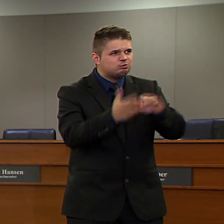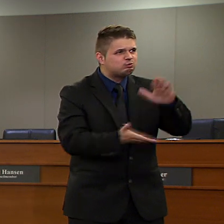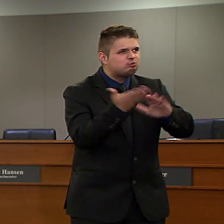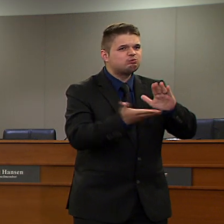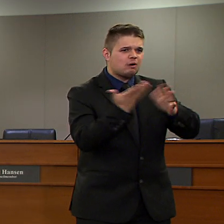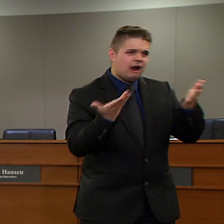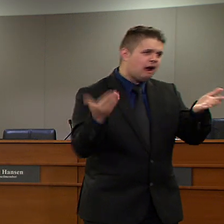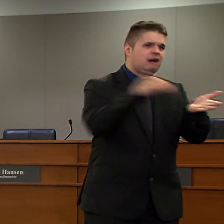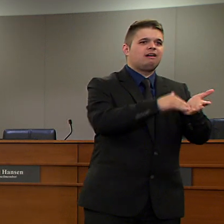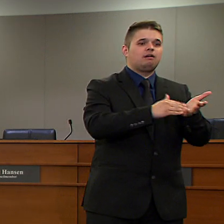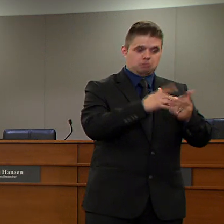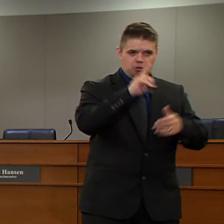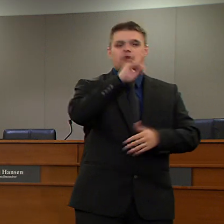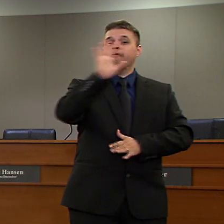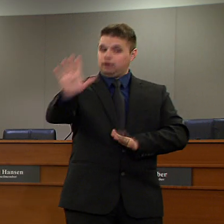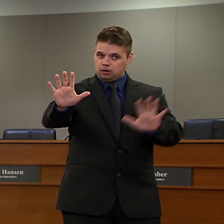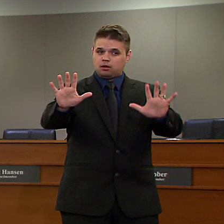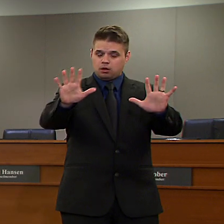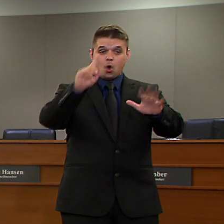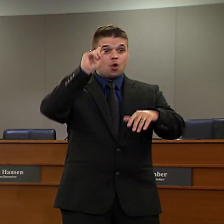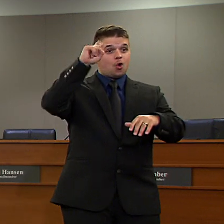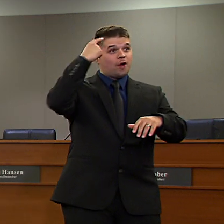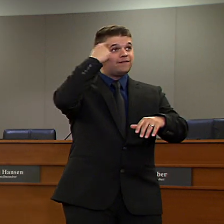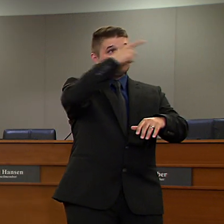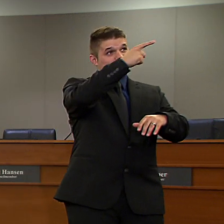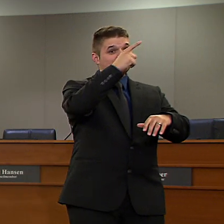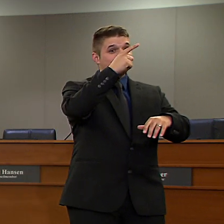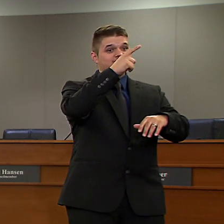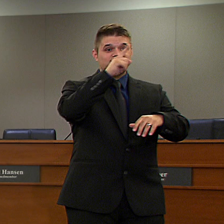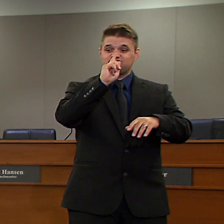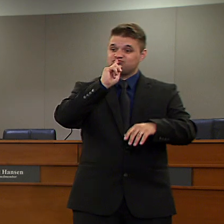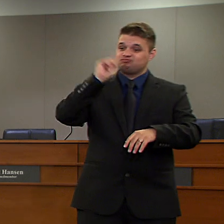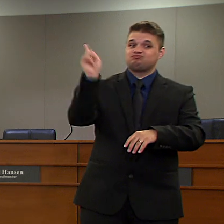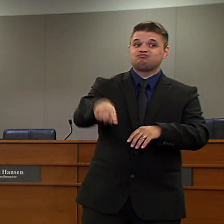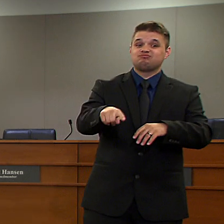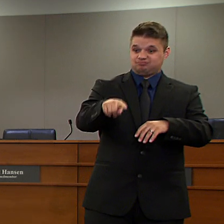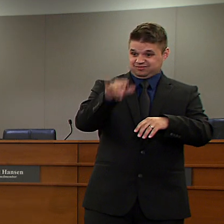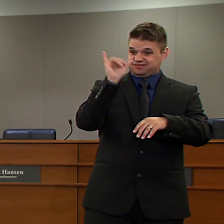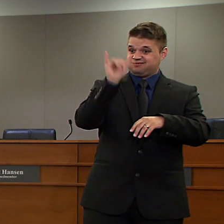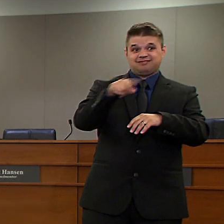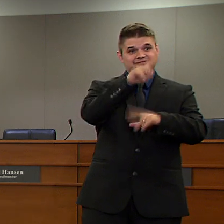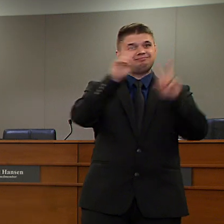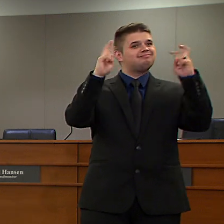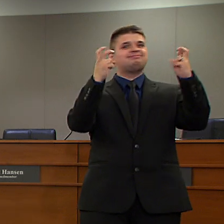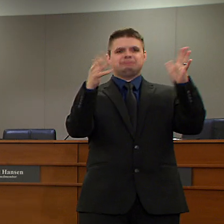Stay at Home order is state law. The requirements set forth under